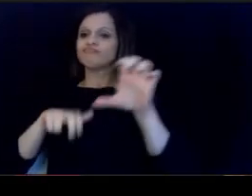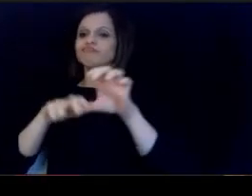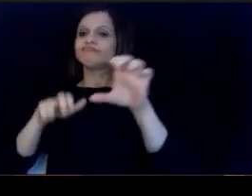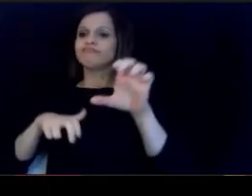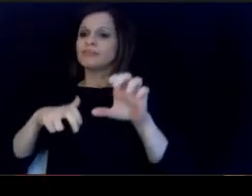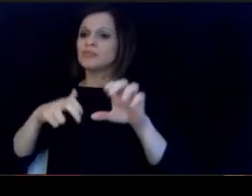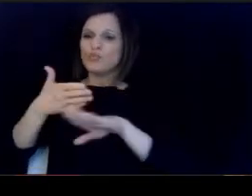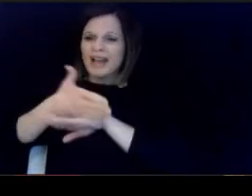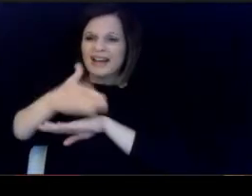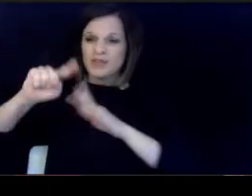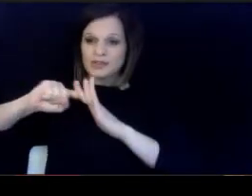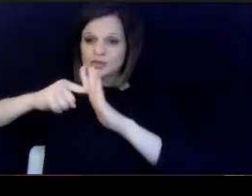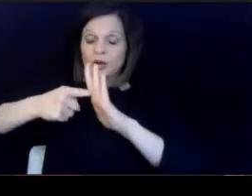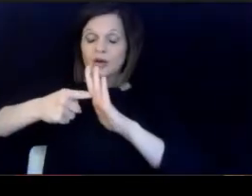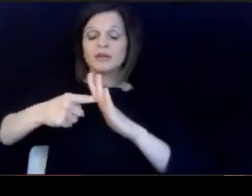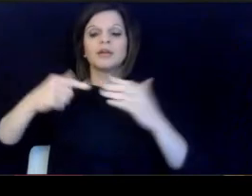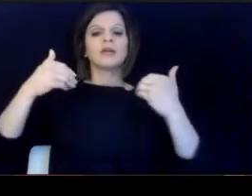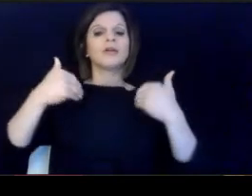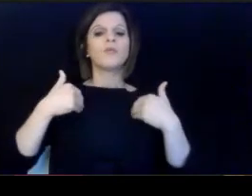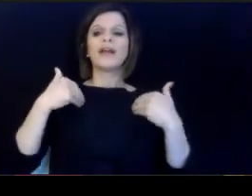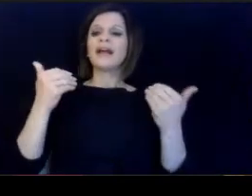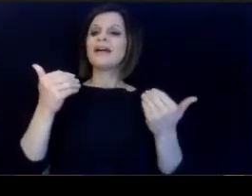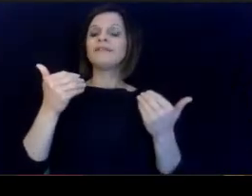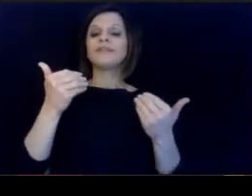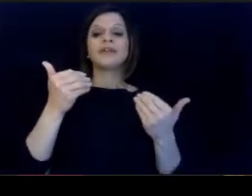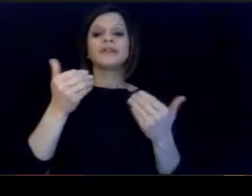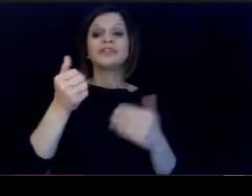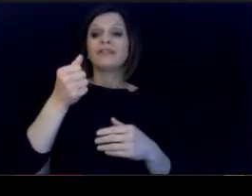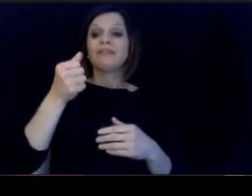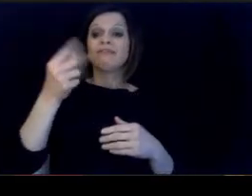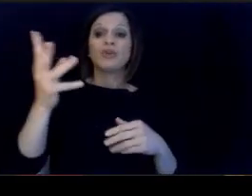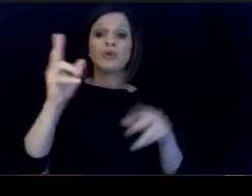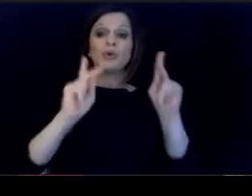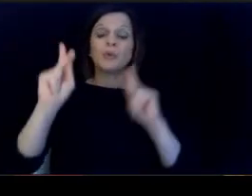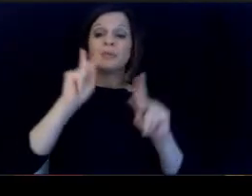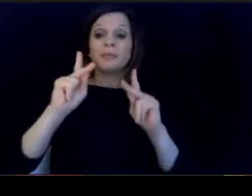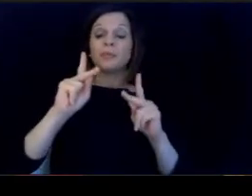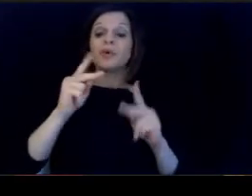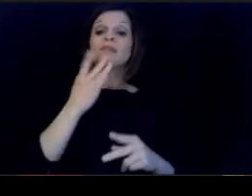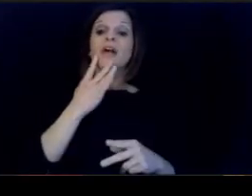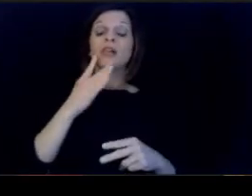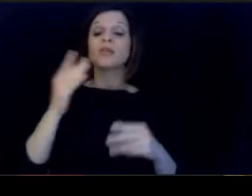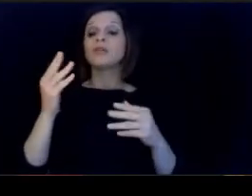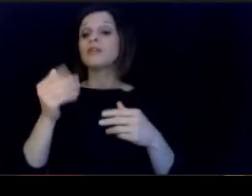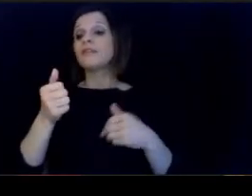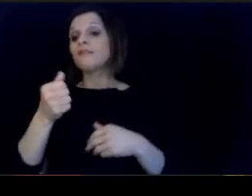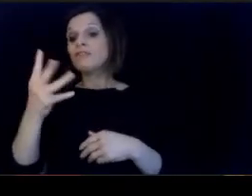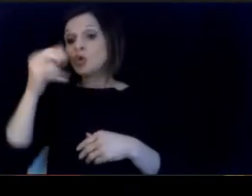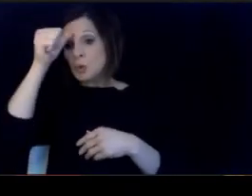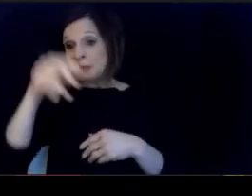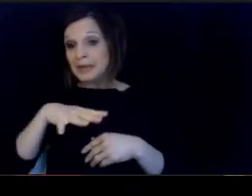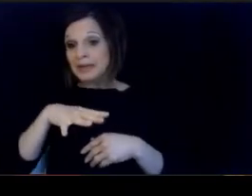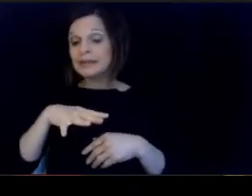We especially have two few people of color. Too few. men and two few individuals from diverse economic backgrounds.